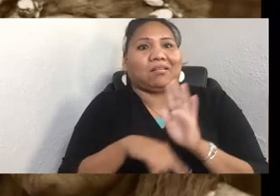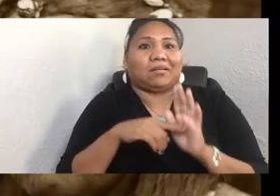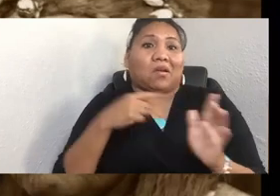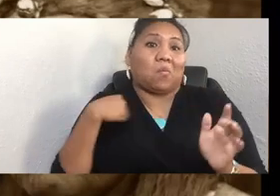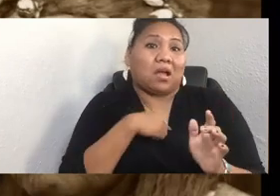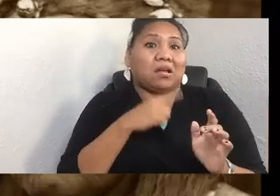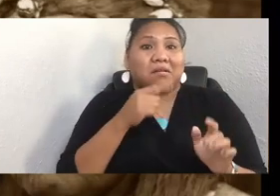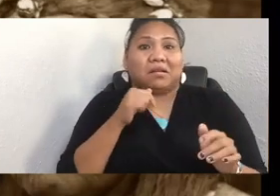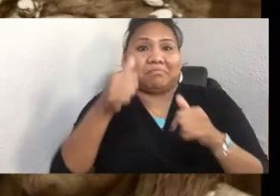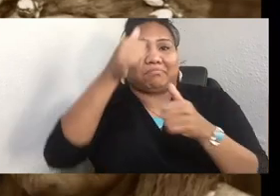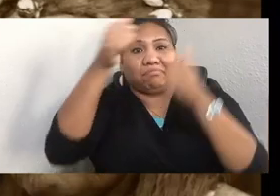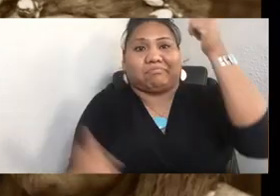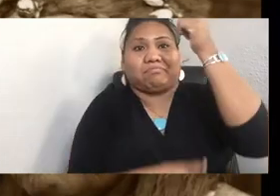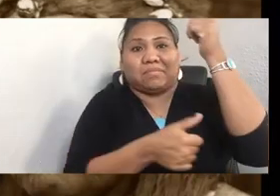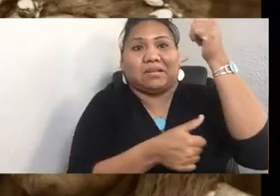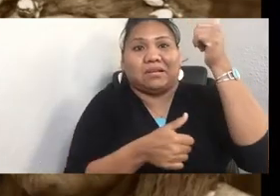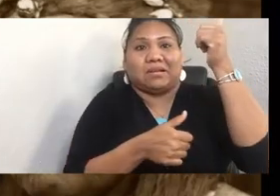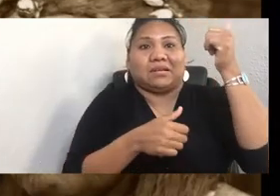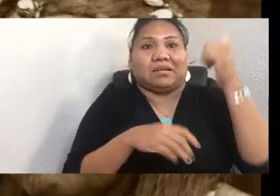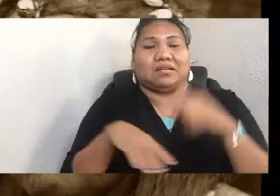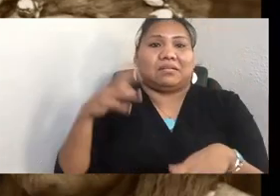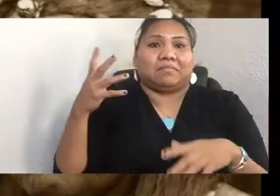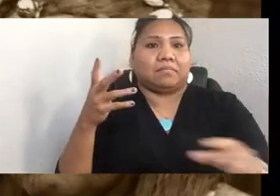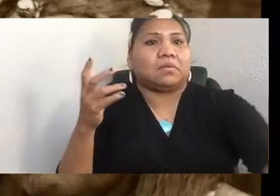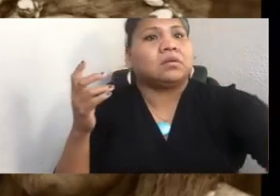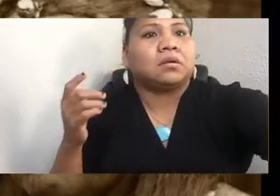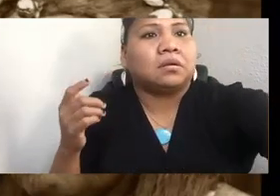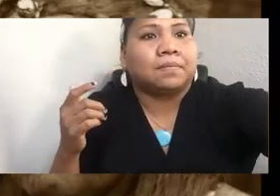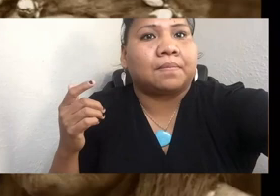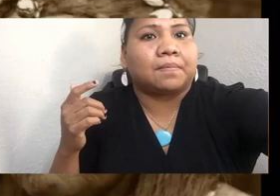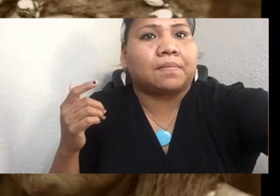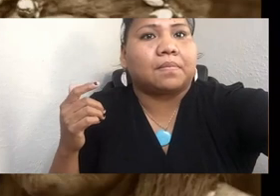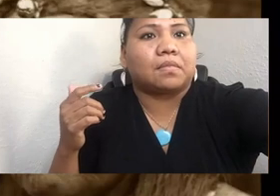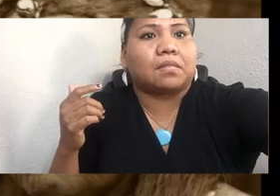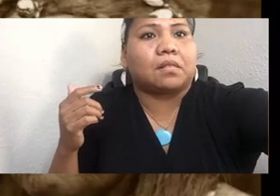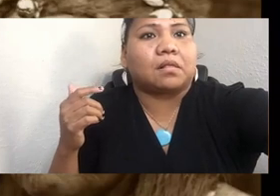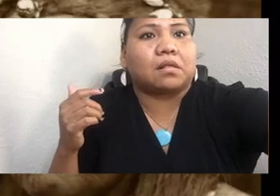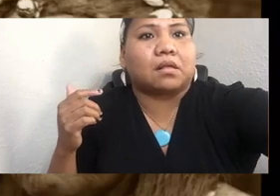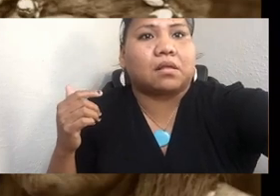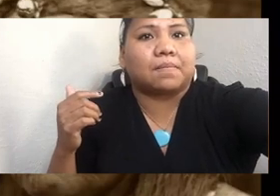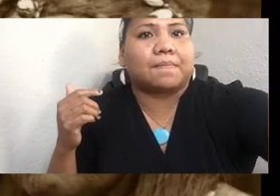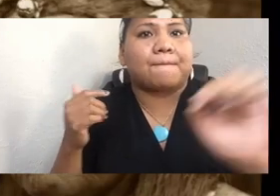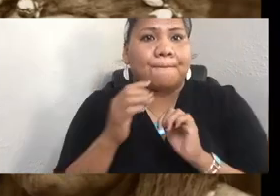as lower class underserved victims, as inferior beings in need of saving. And all of this, of course, conflicts